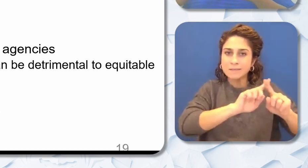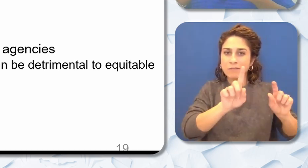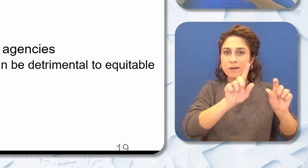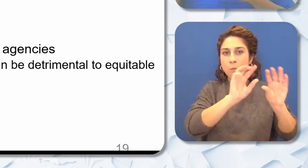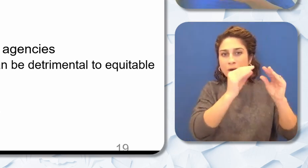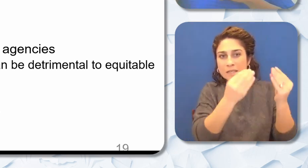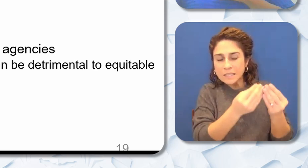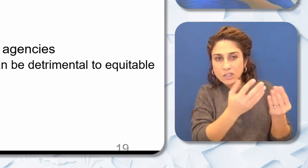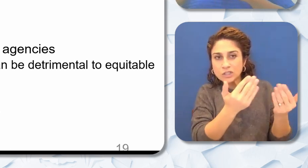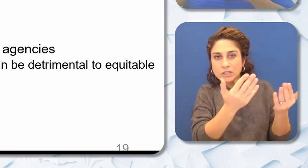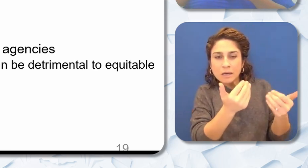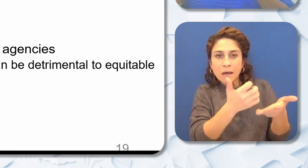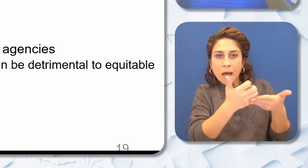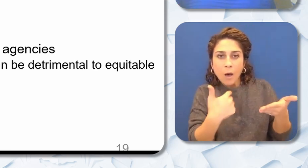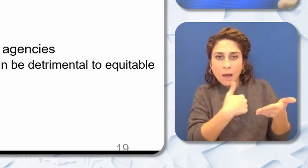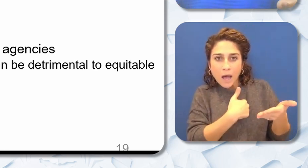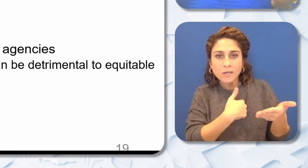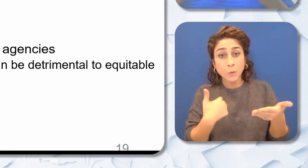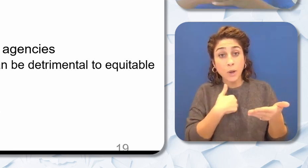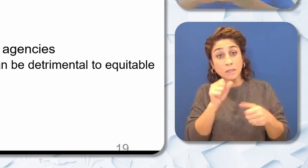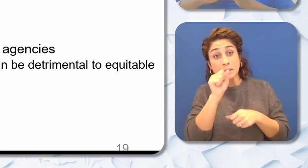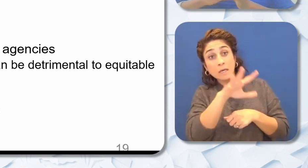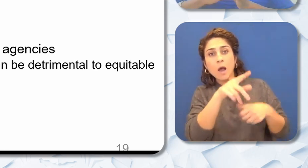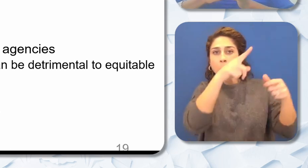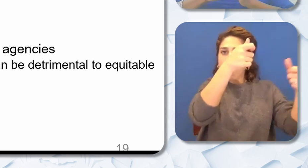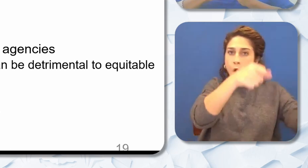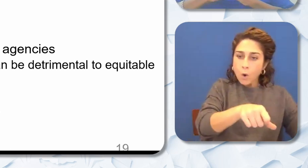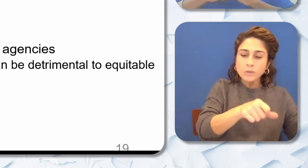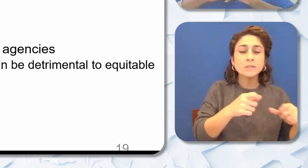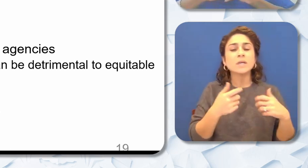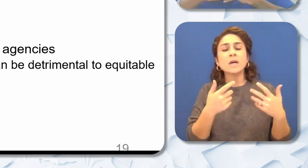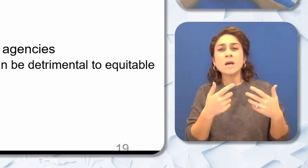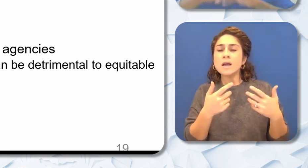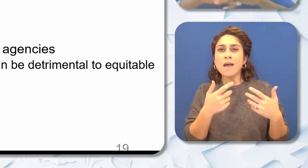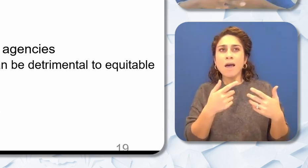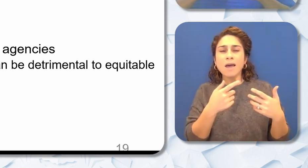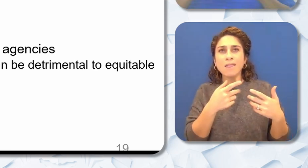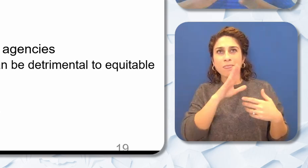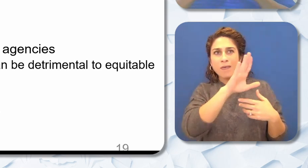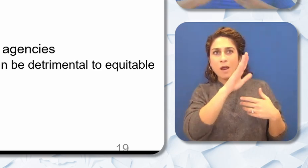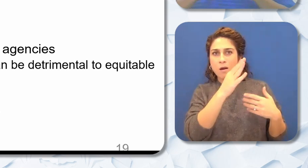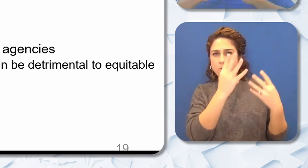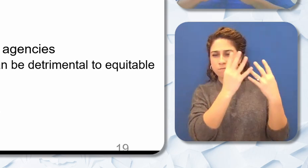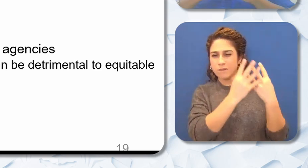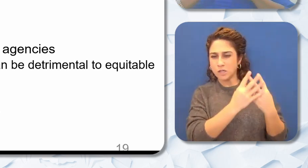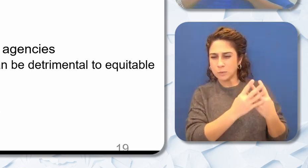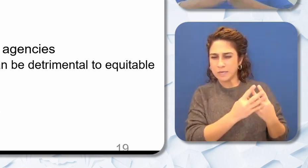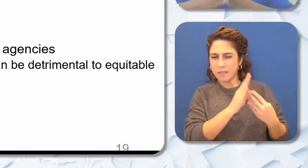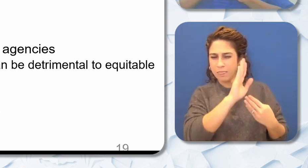and they can post and then sometimes we hire our own recruiters and sometimes those agencies rely